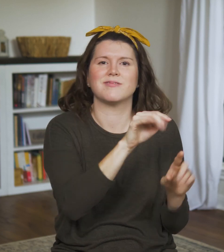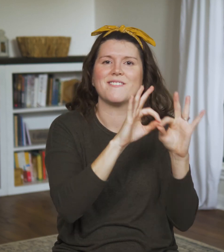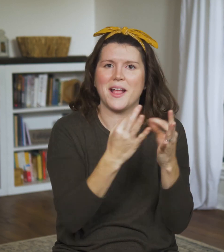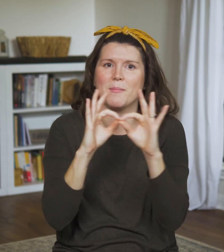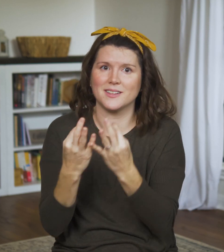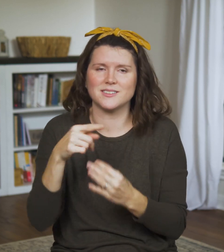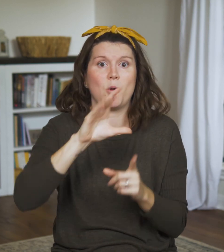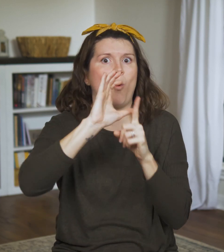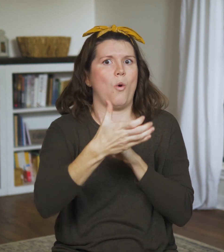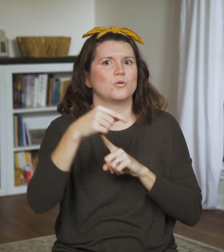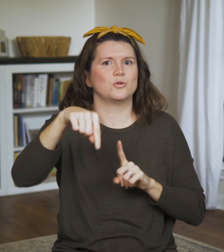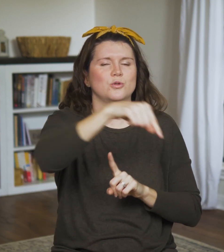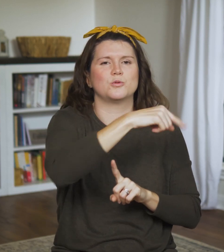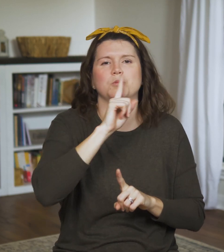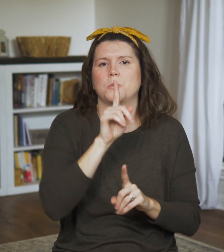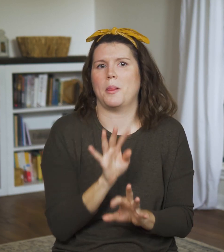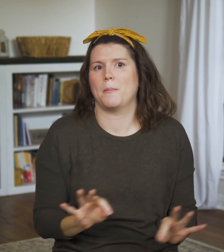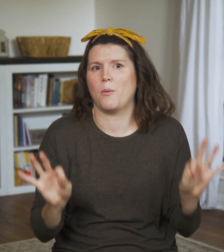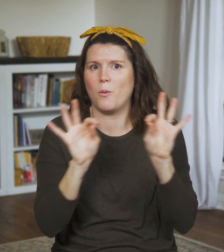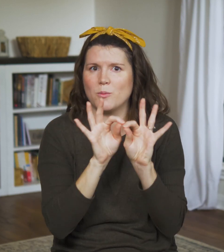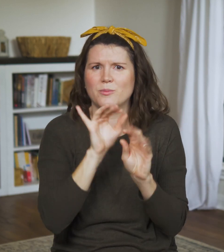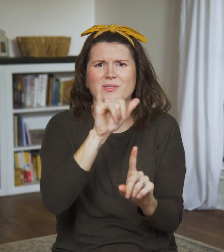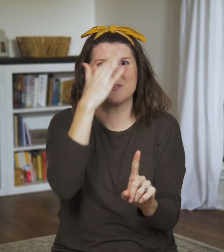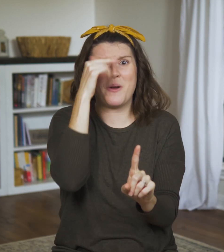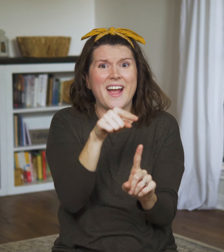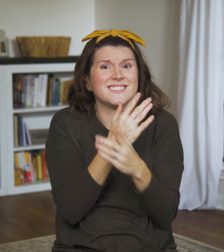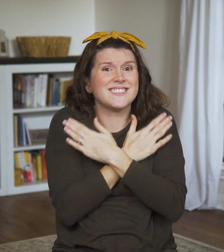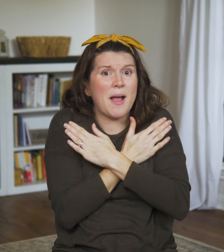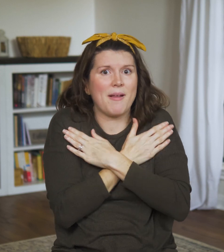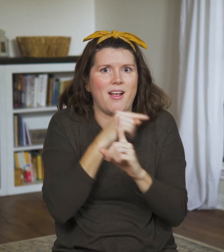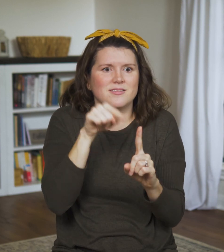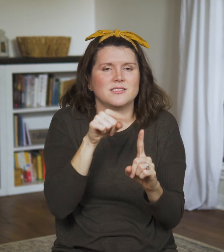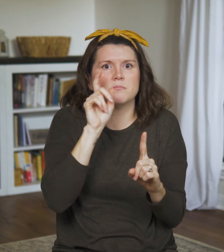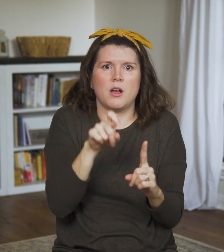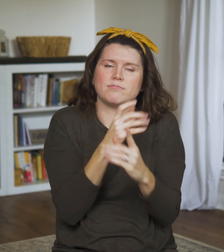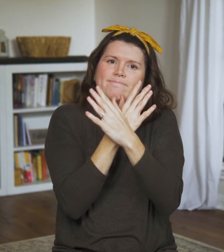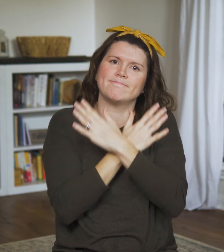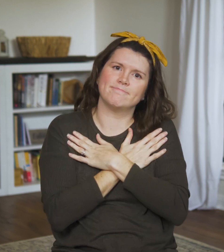We first saw this in the flow of Genesis 1, which says,